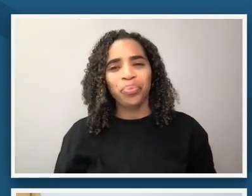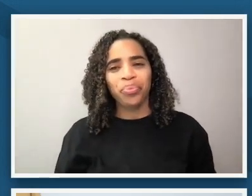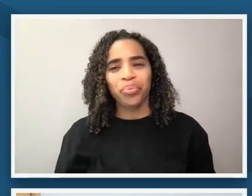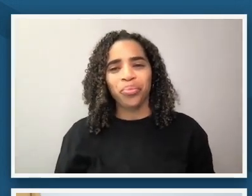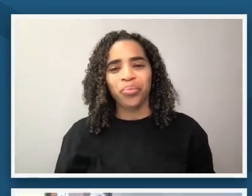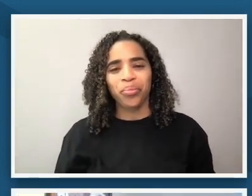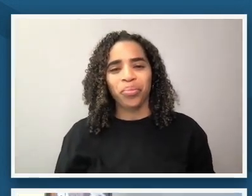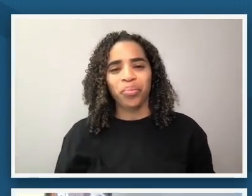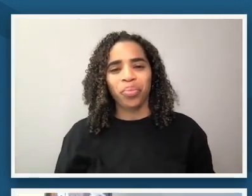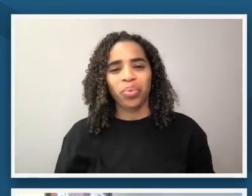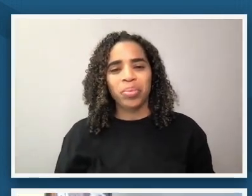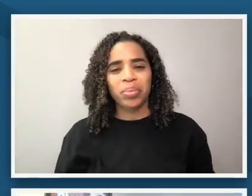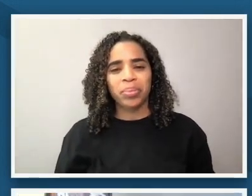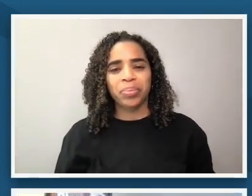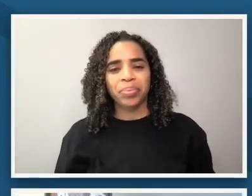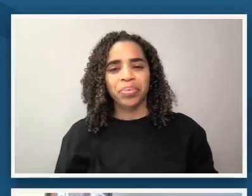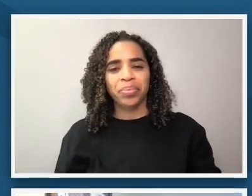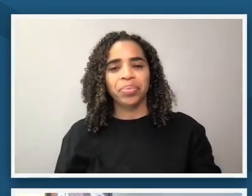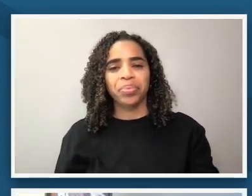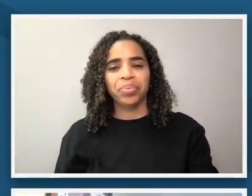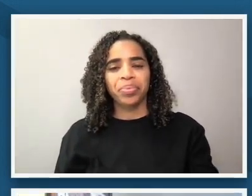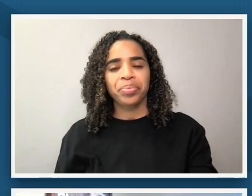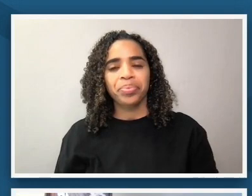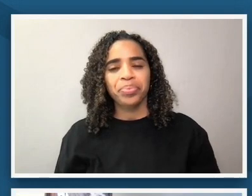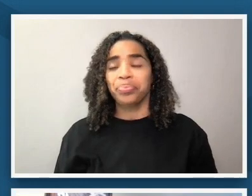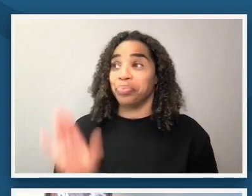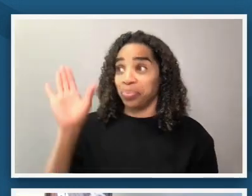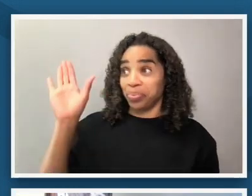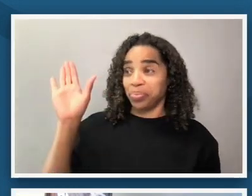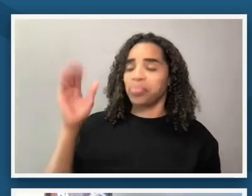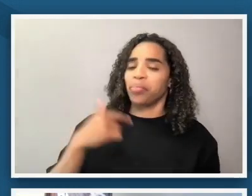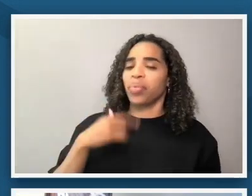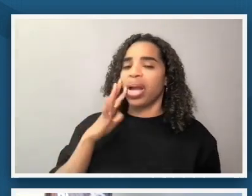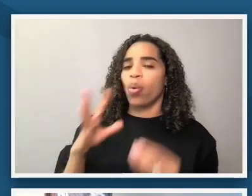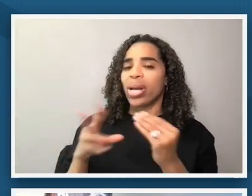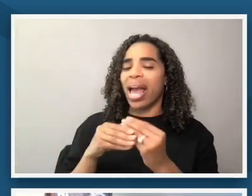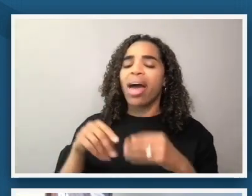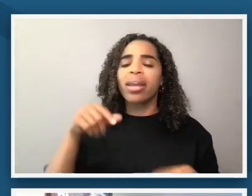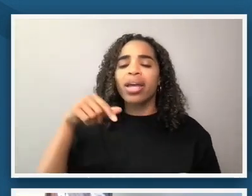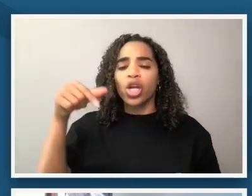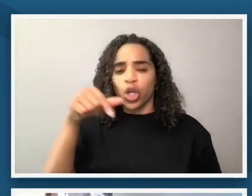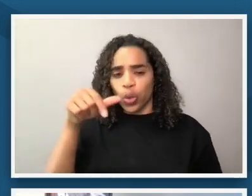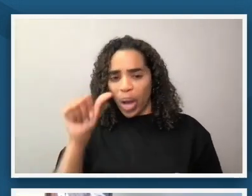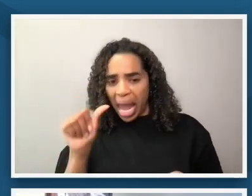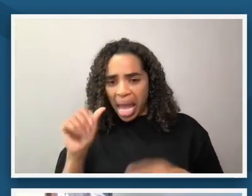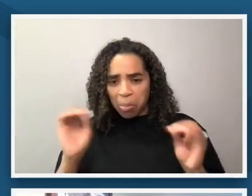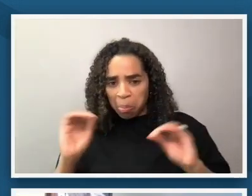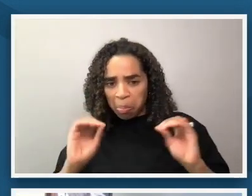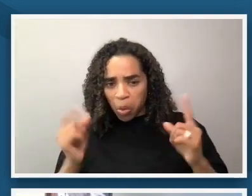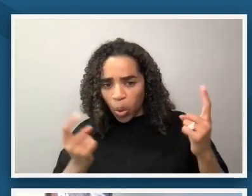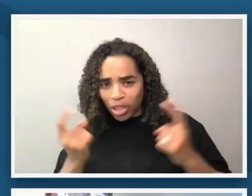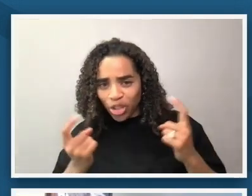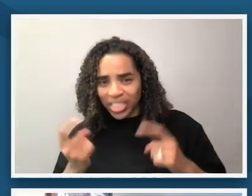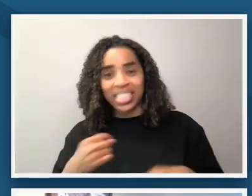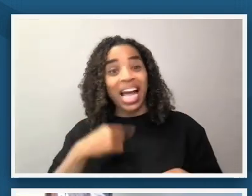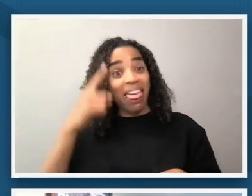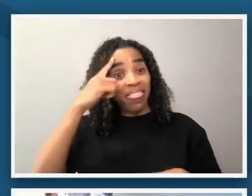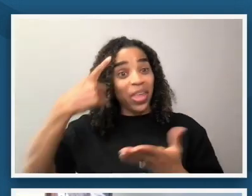um i will just note in um in the chat while we we don't have questions i think